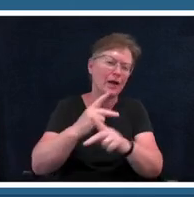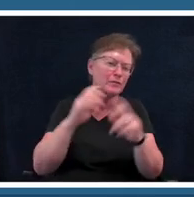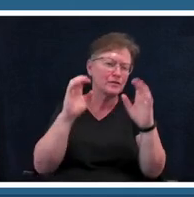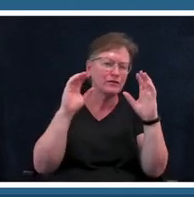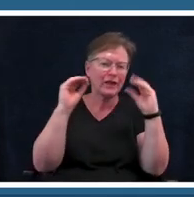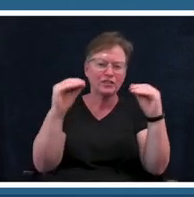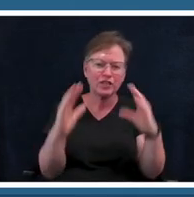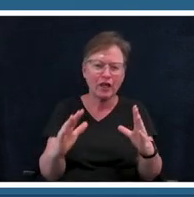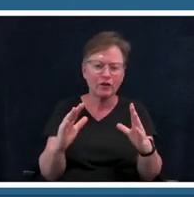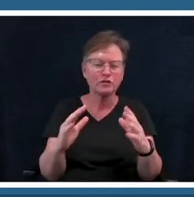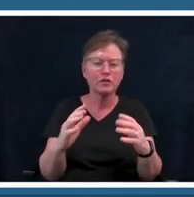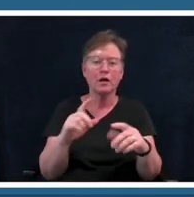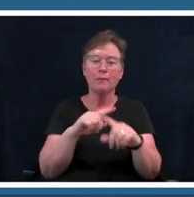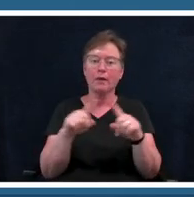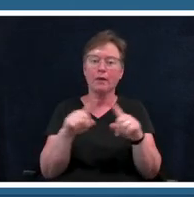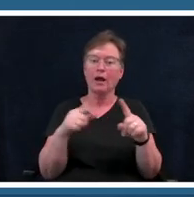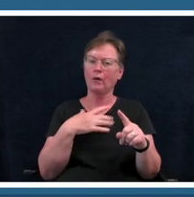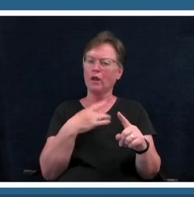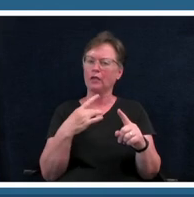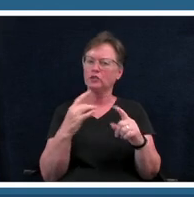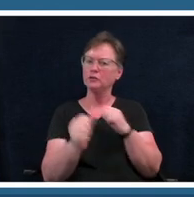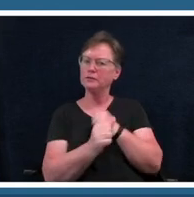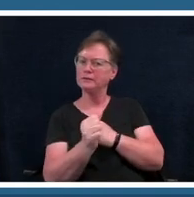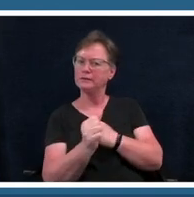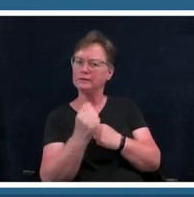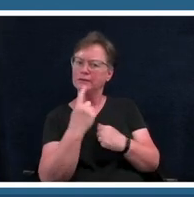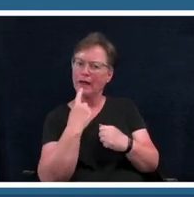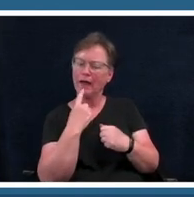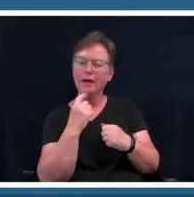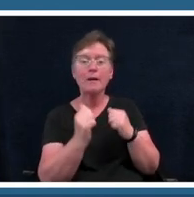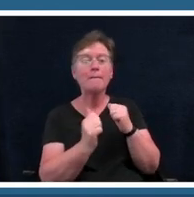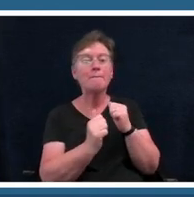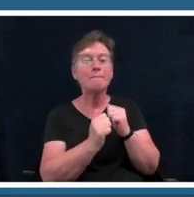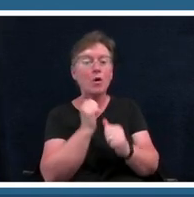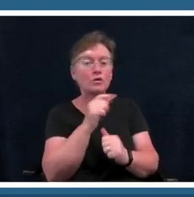lemon say is that most of you all have